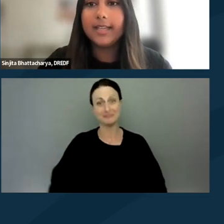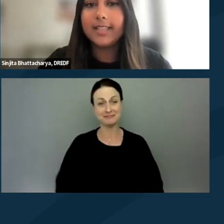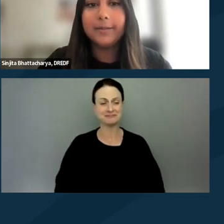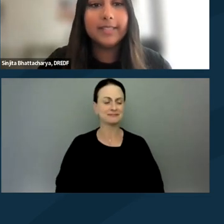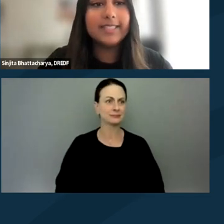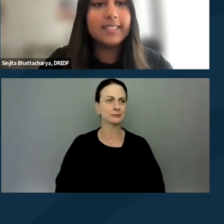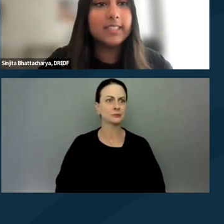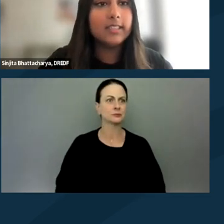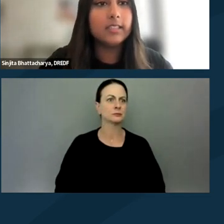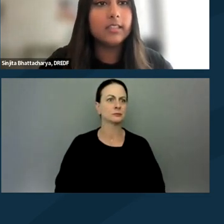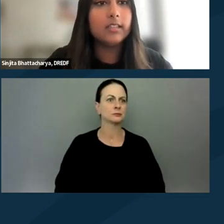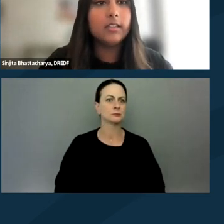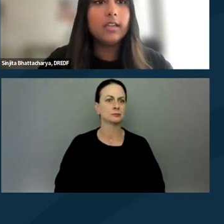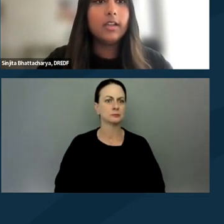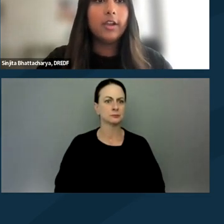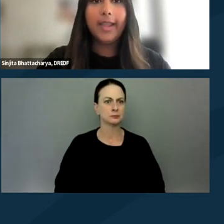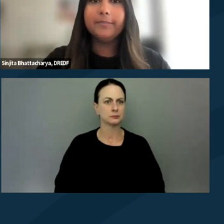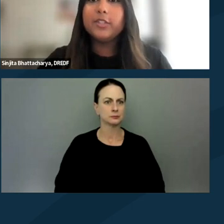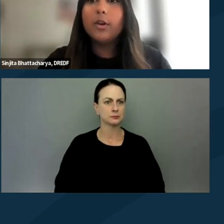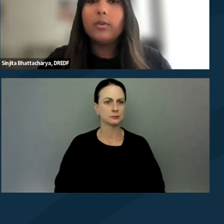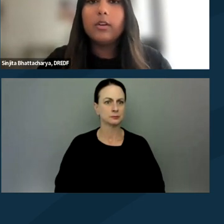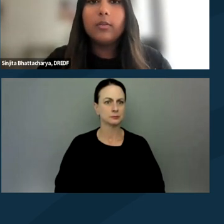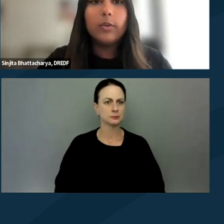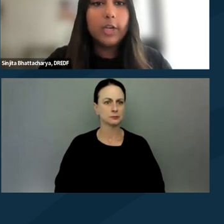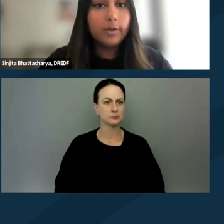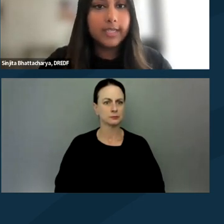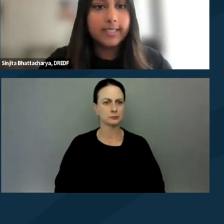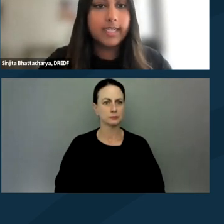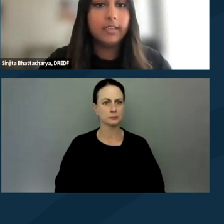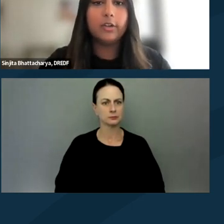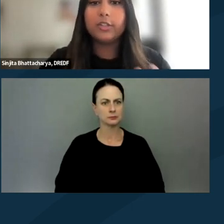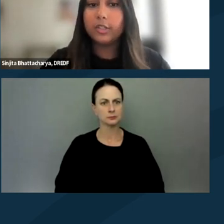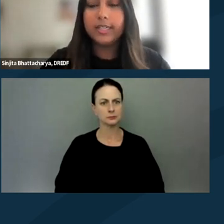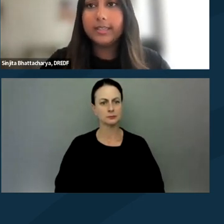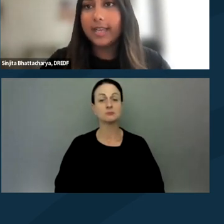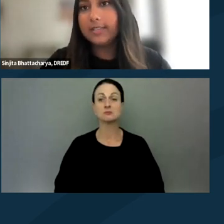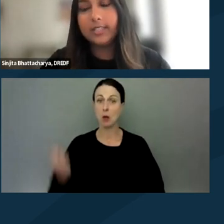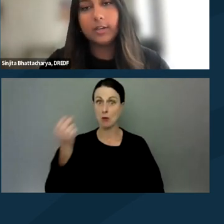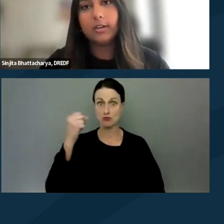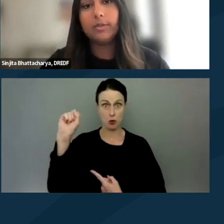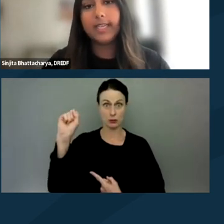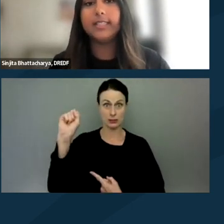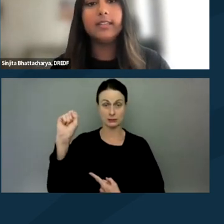Next slide, please. Okay, so when you're protesting, there are certain activities that are protected,